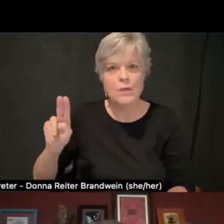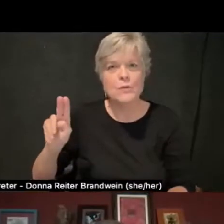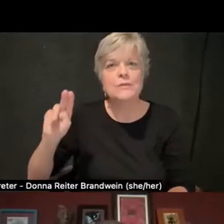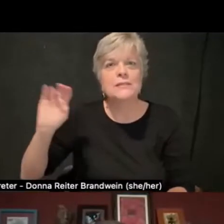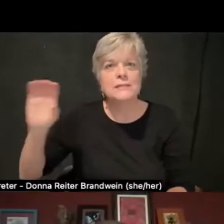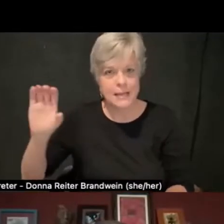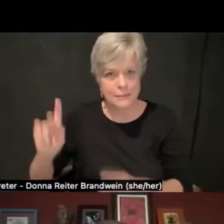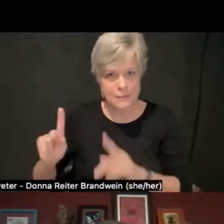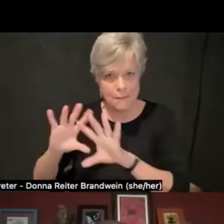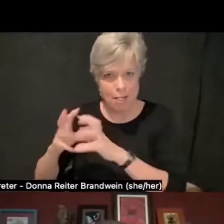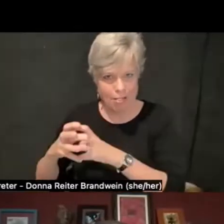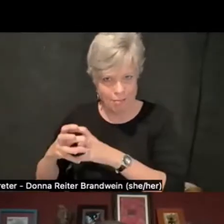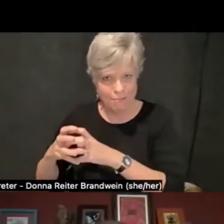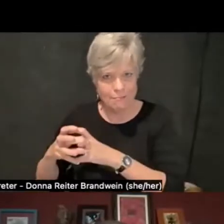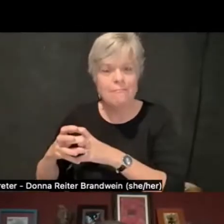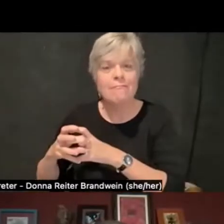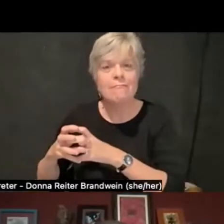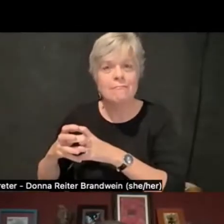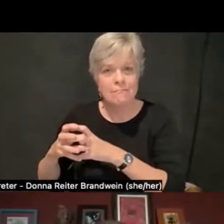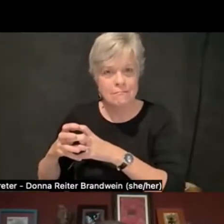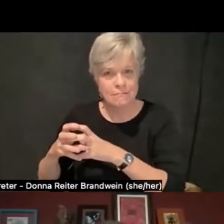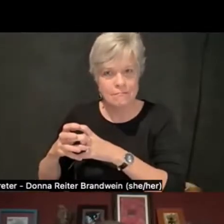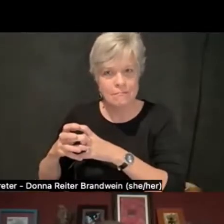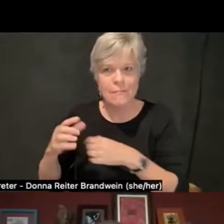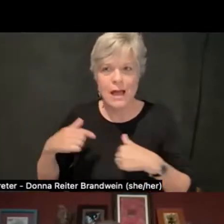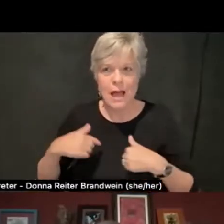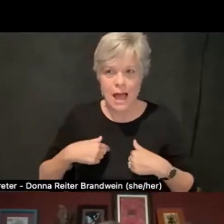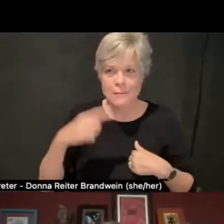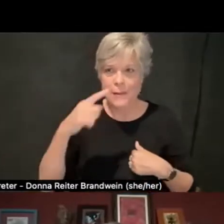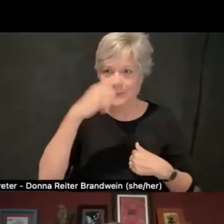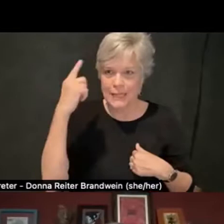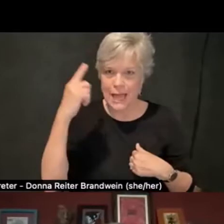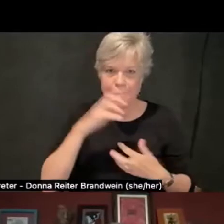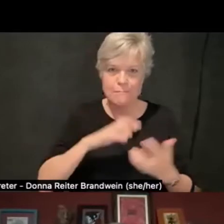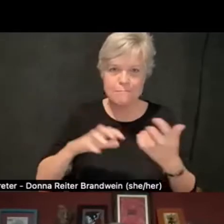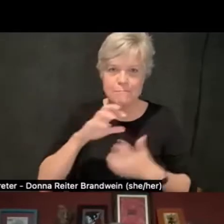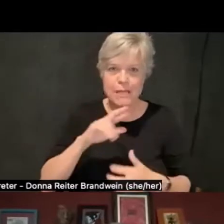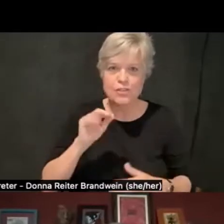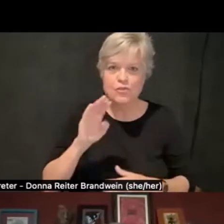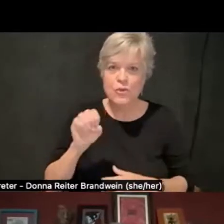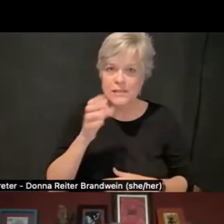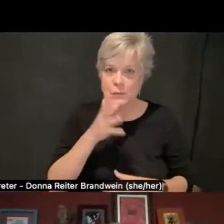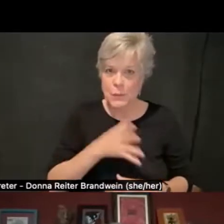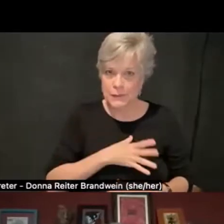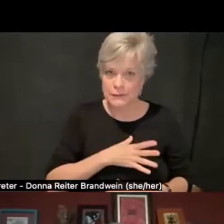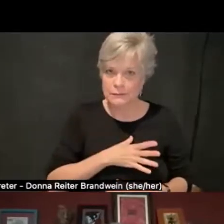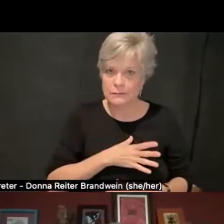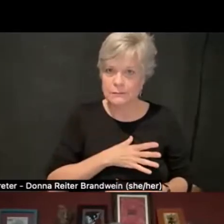And I am a black mixed race woman, light brown skin